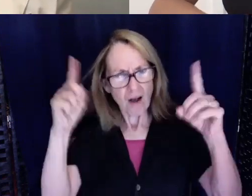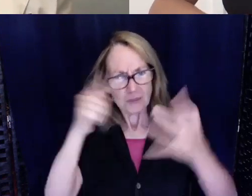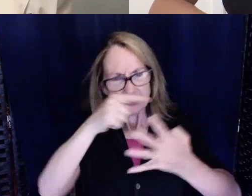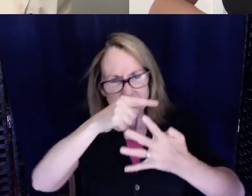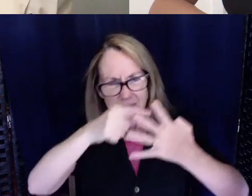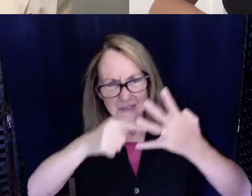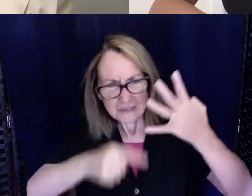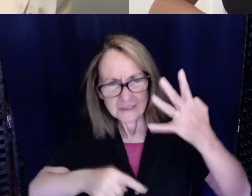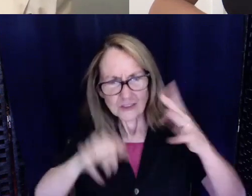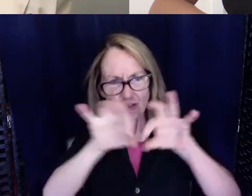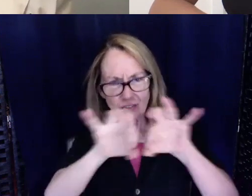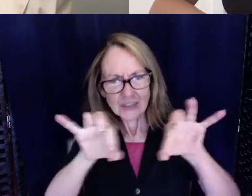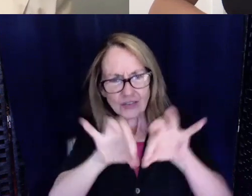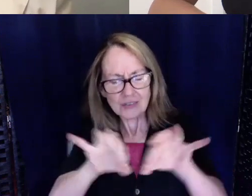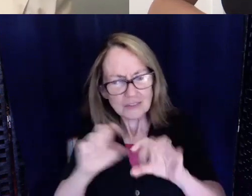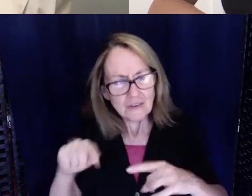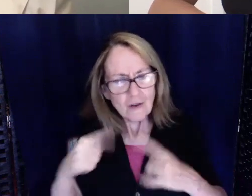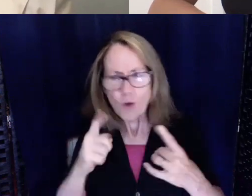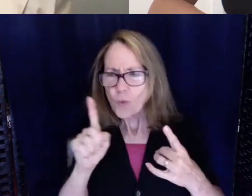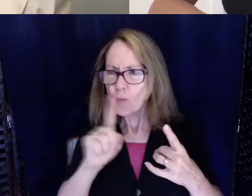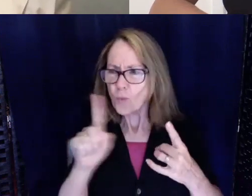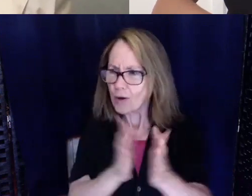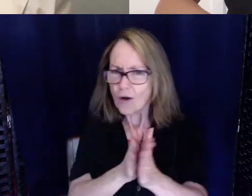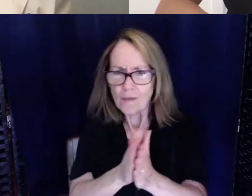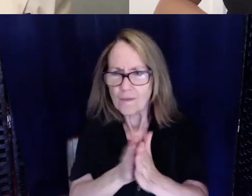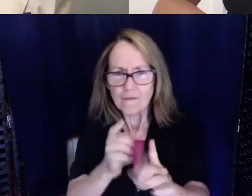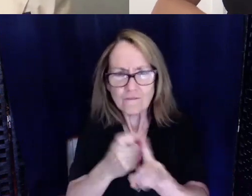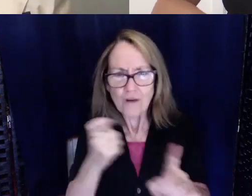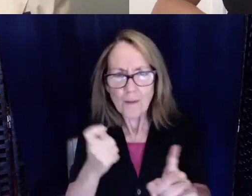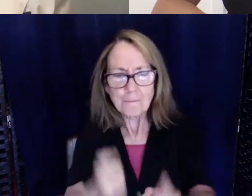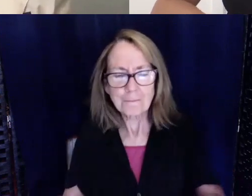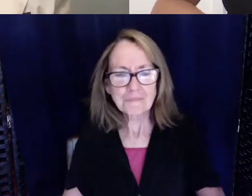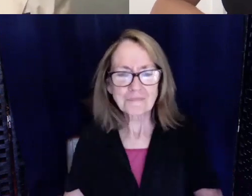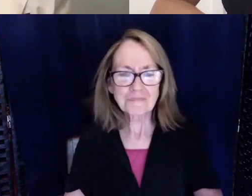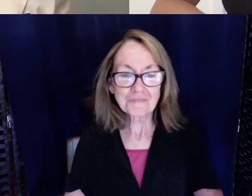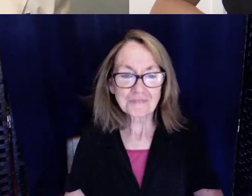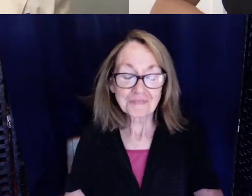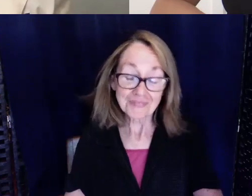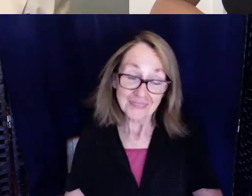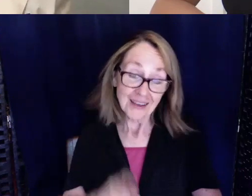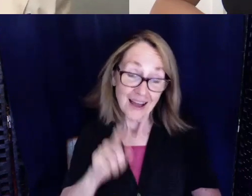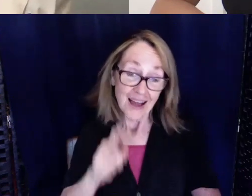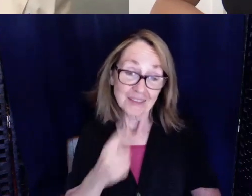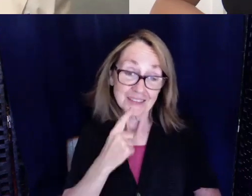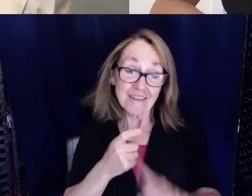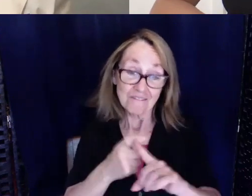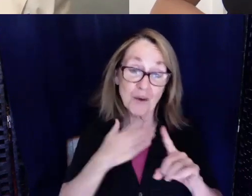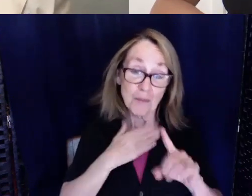so far? Where where does that stem from? Well I have to say from my family. With my